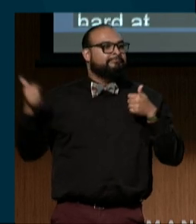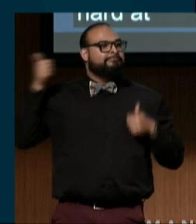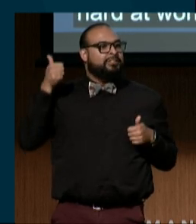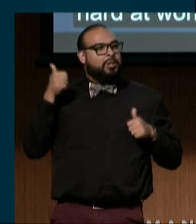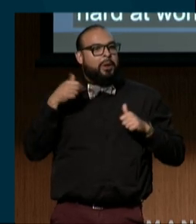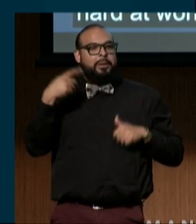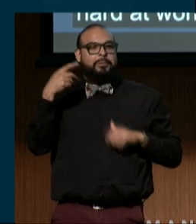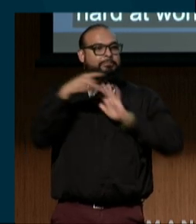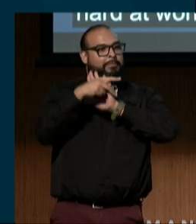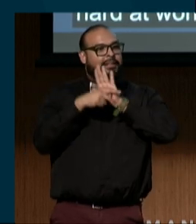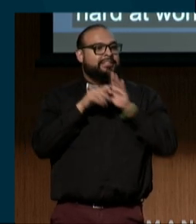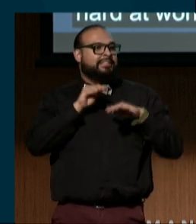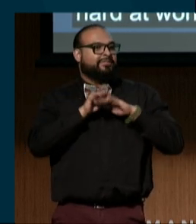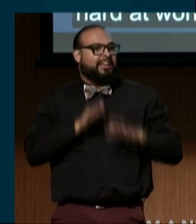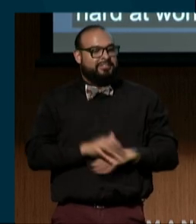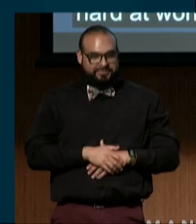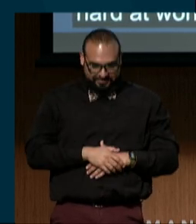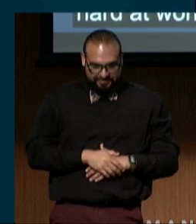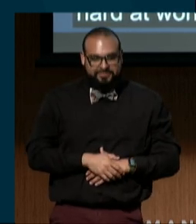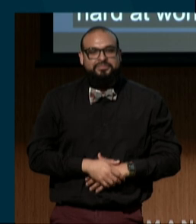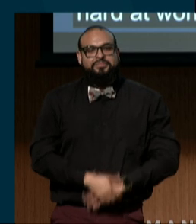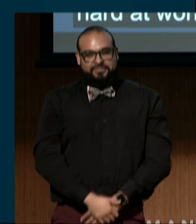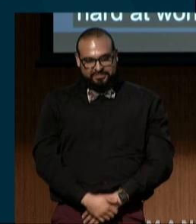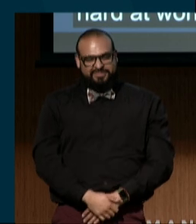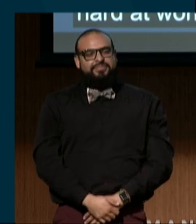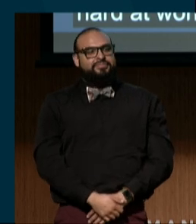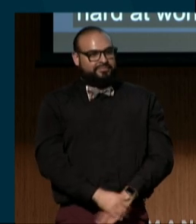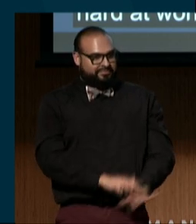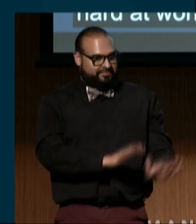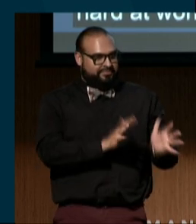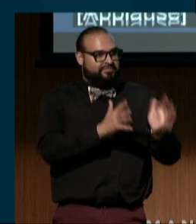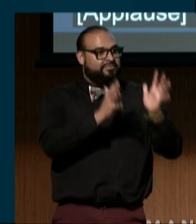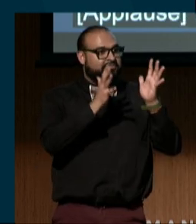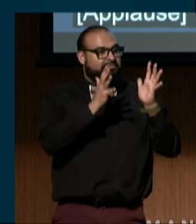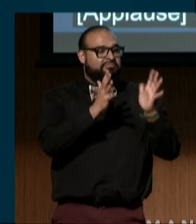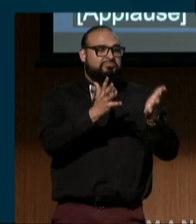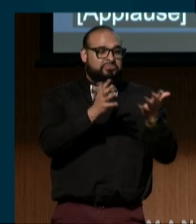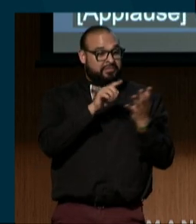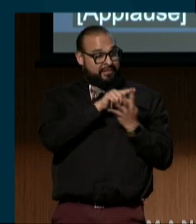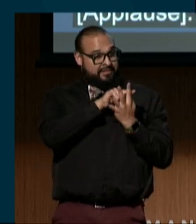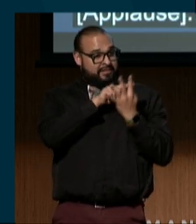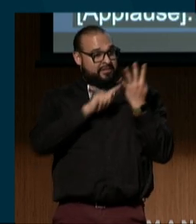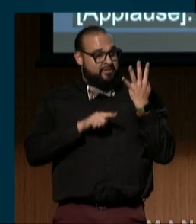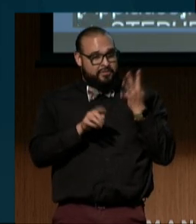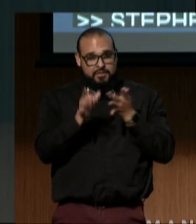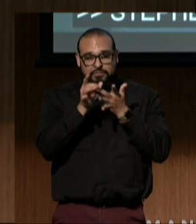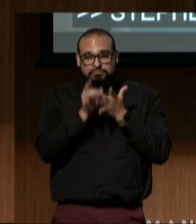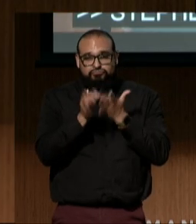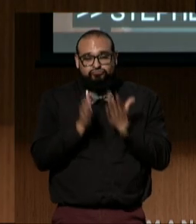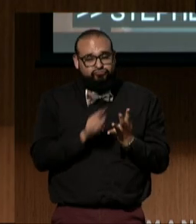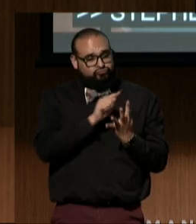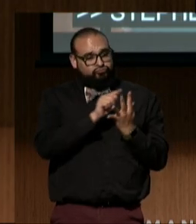(audience applauding) I doubt that those four pioneers could have envisioned